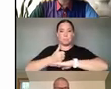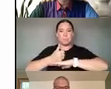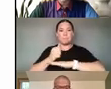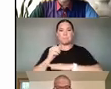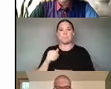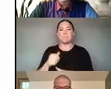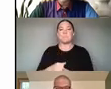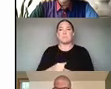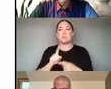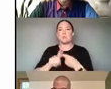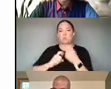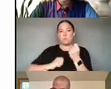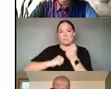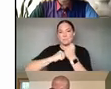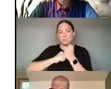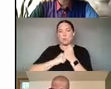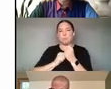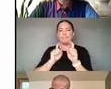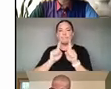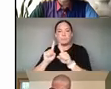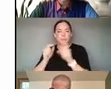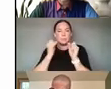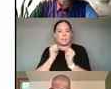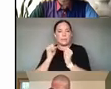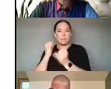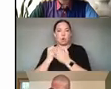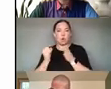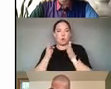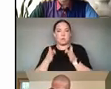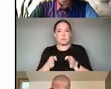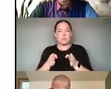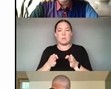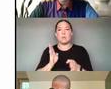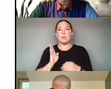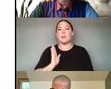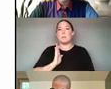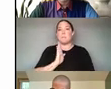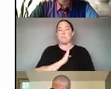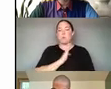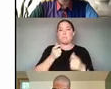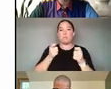ARTISTS. SHE SERVES ON THE BOARD OF DIRECTORS OF THE ANDY WARHOL FOUNDATION FOR THE VISUAL